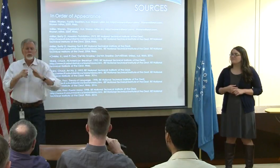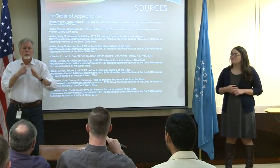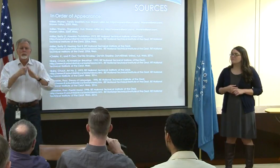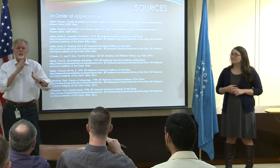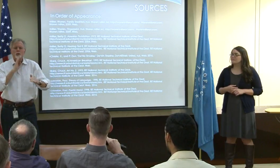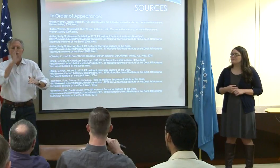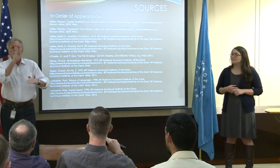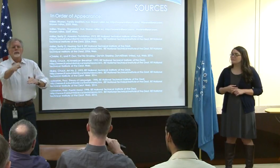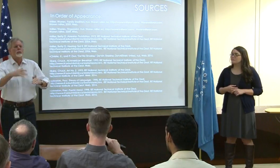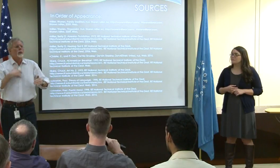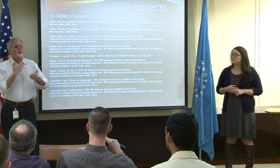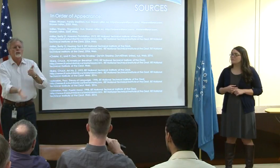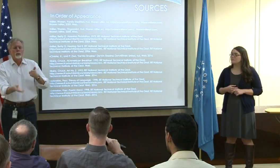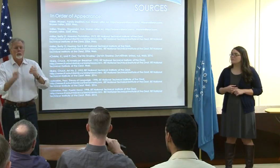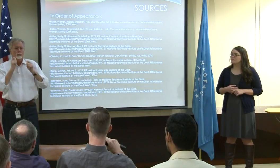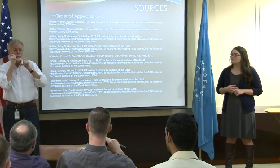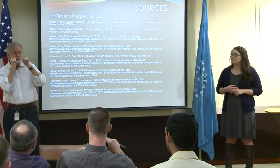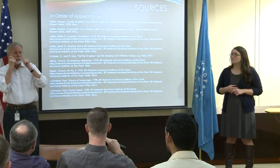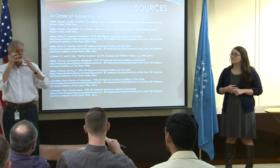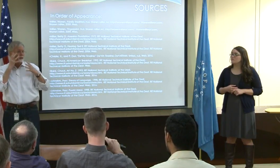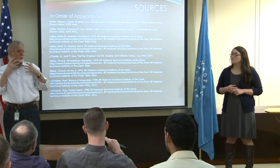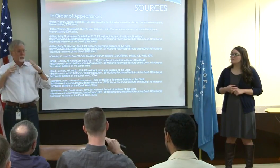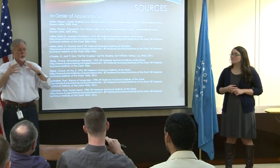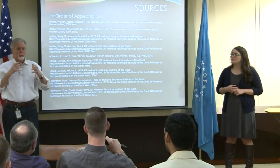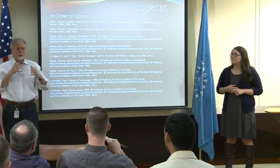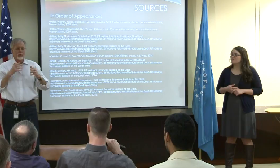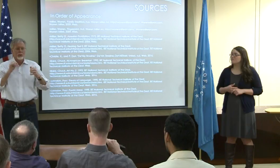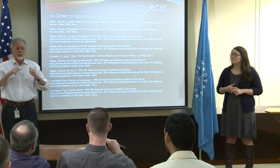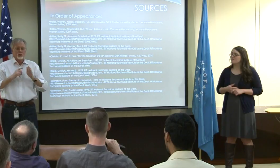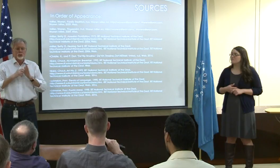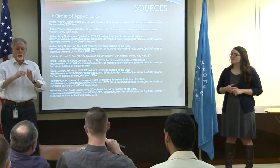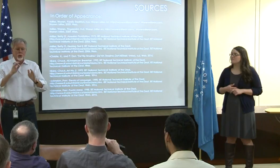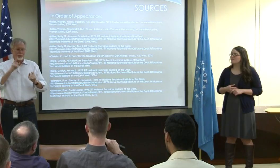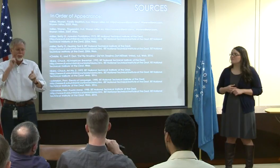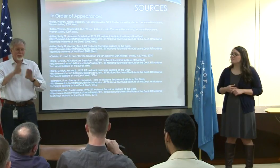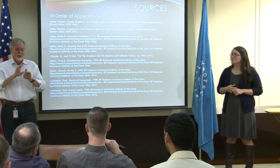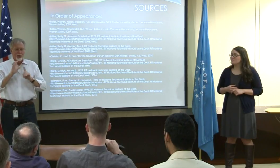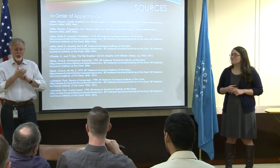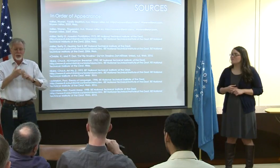But there's the directness that happens within and the facial expressions and the animation that happens